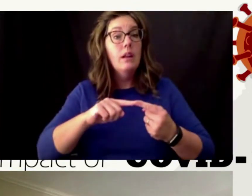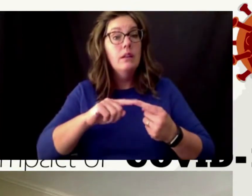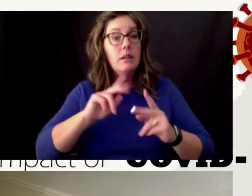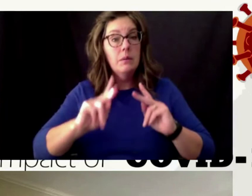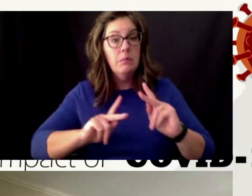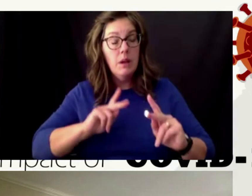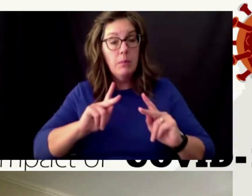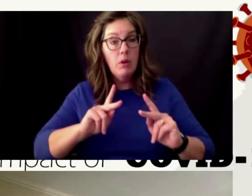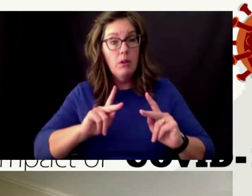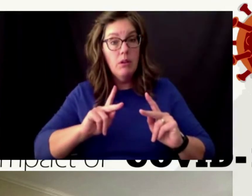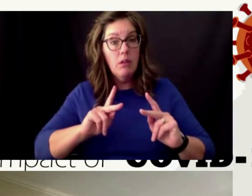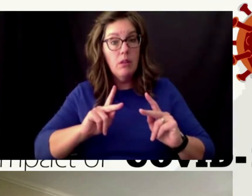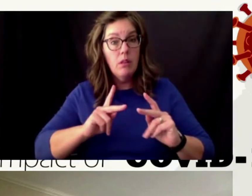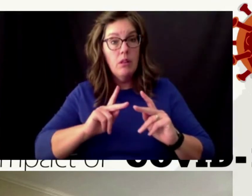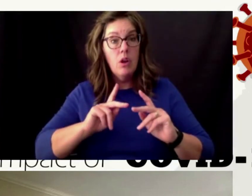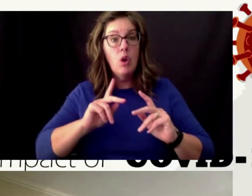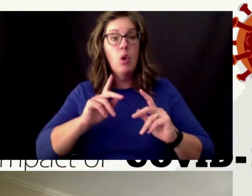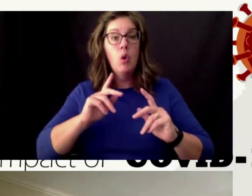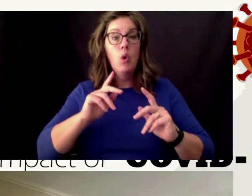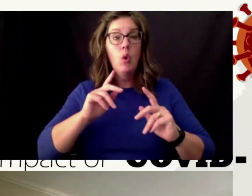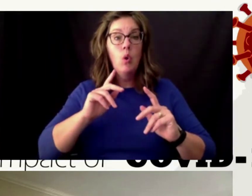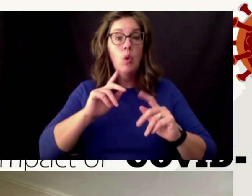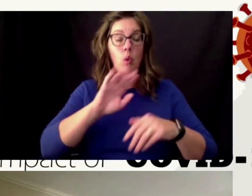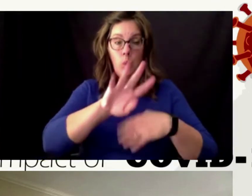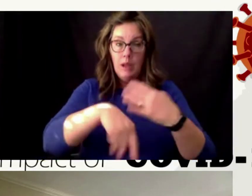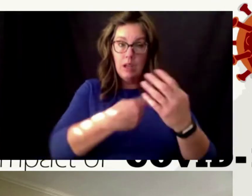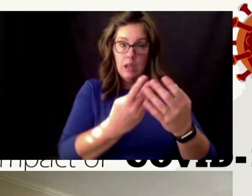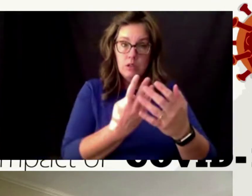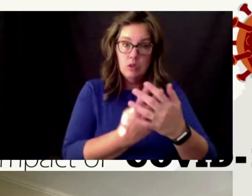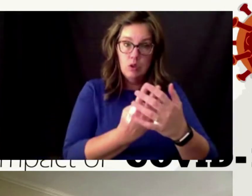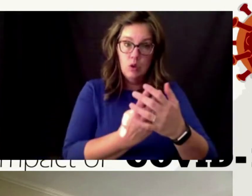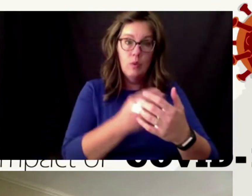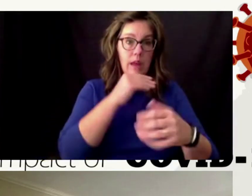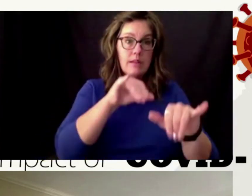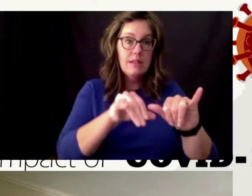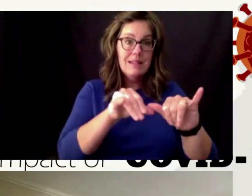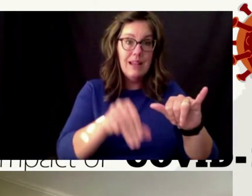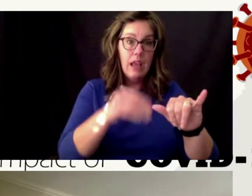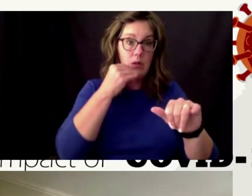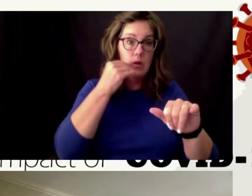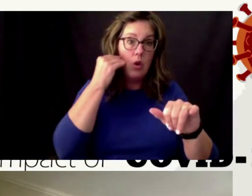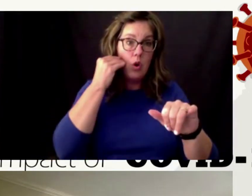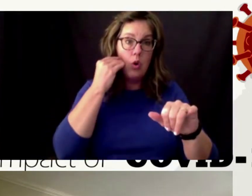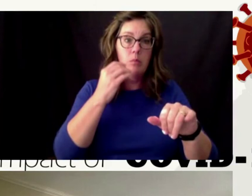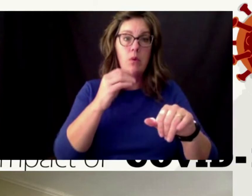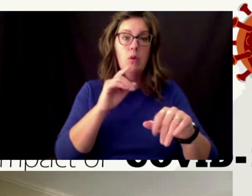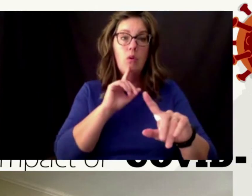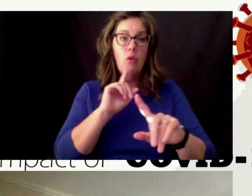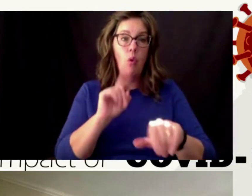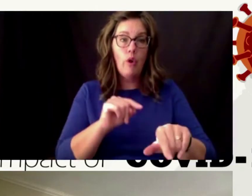um a stay-at-home order you could almost have this false sense that it was not going to last